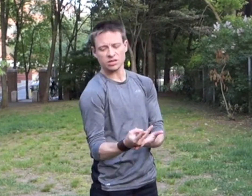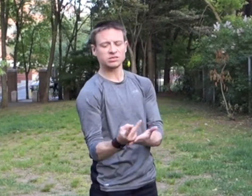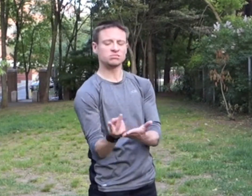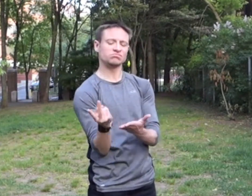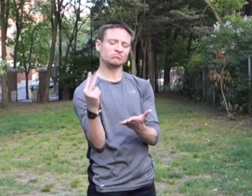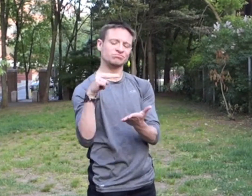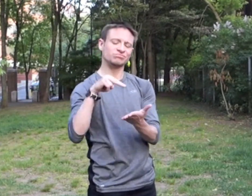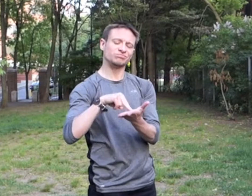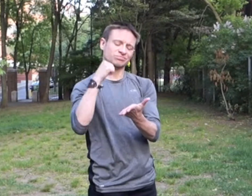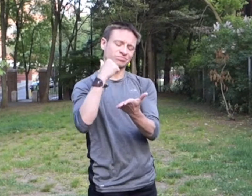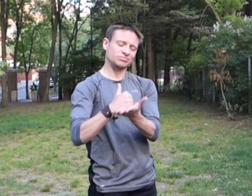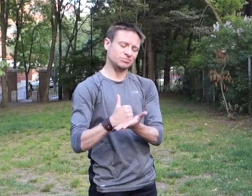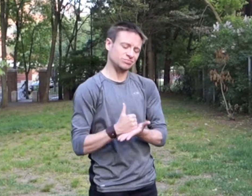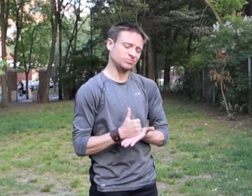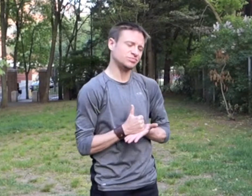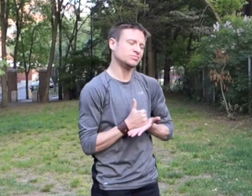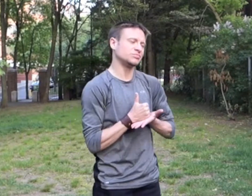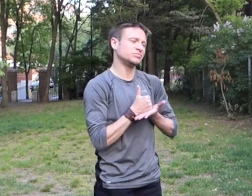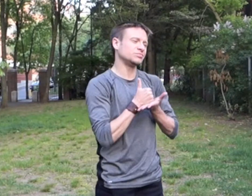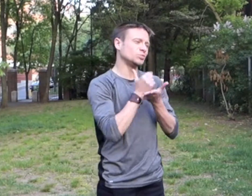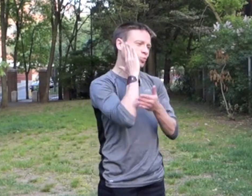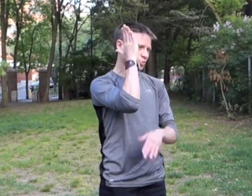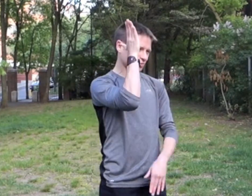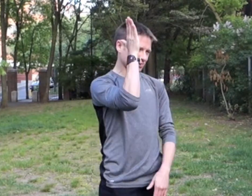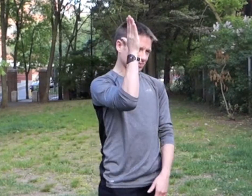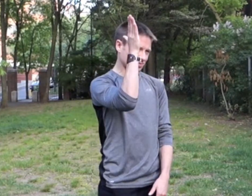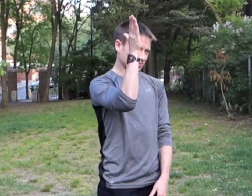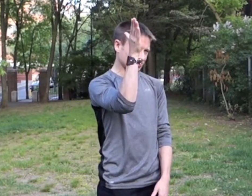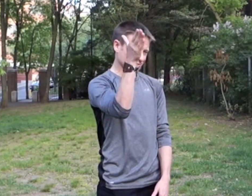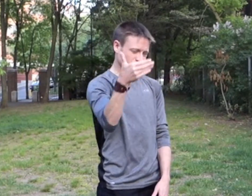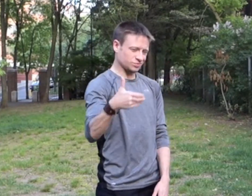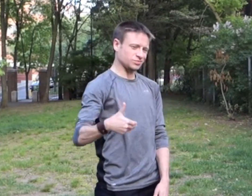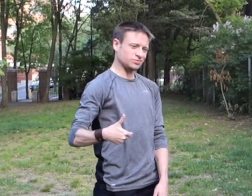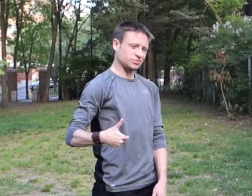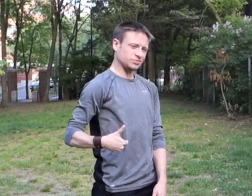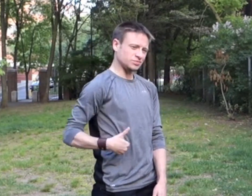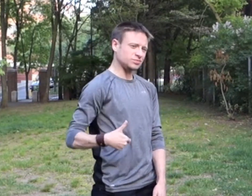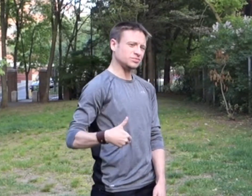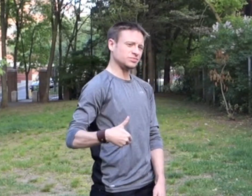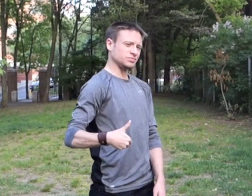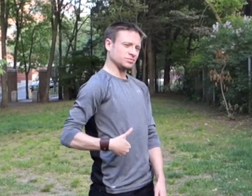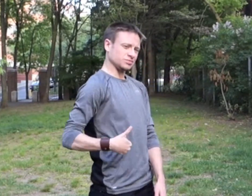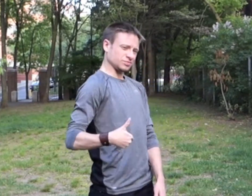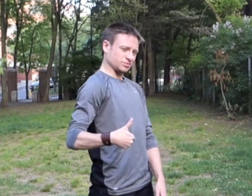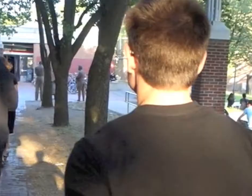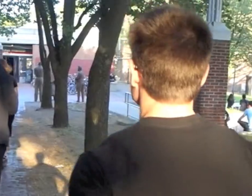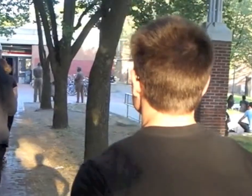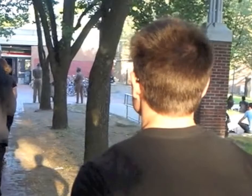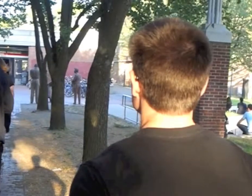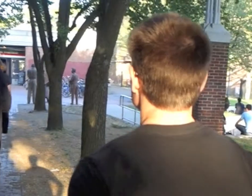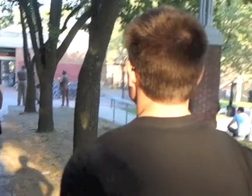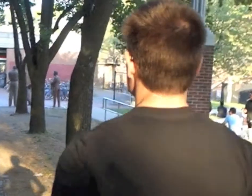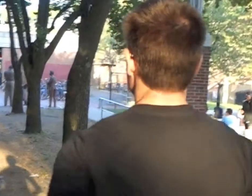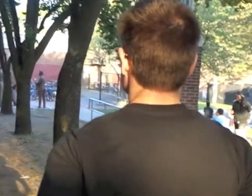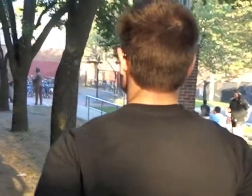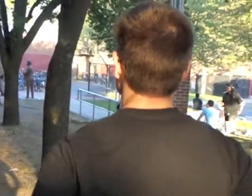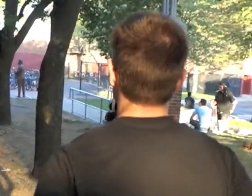You're gonna catch me, you're gonna catch if I fall Down, down, down